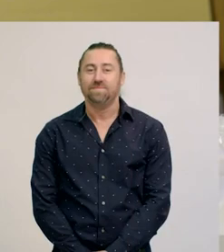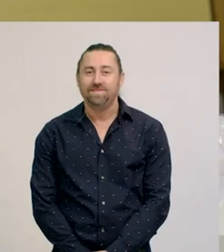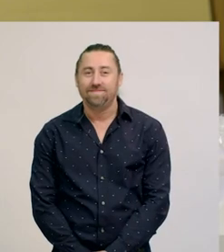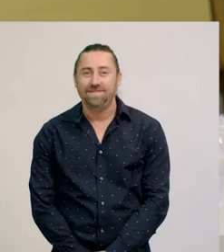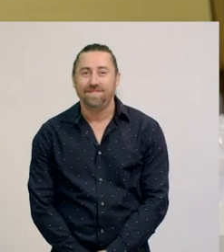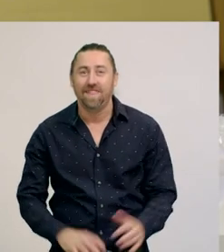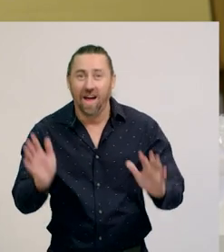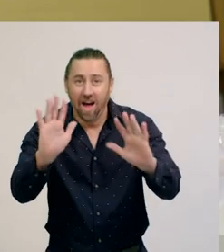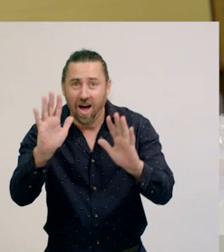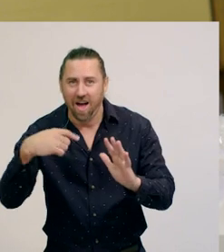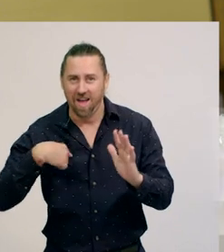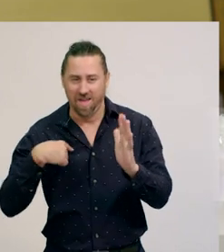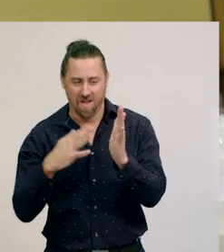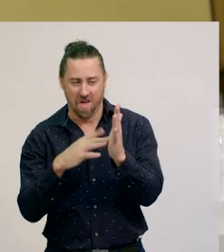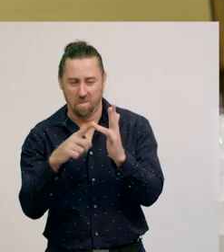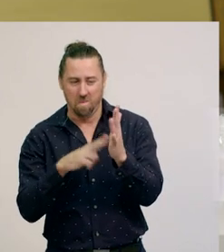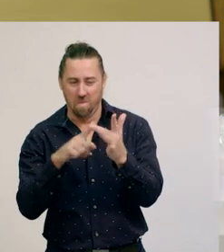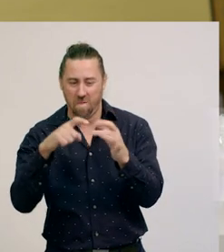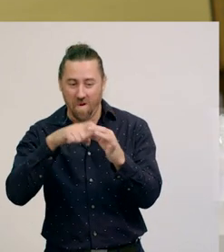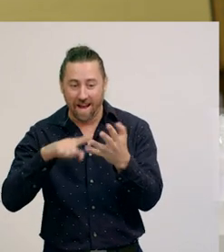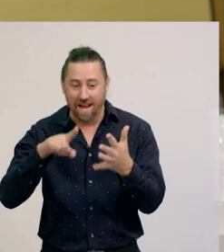Hi, everyone. I'm Monique. Today,